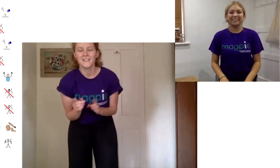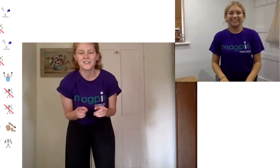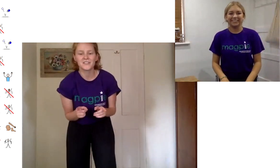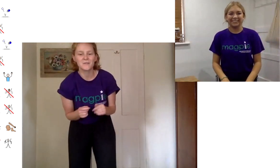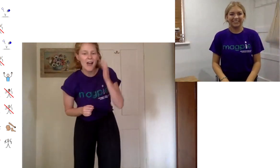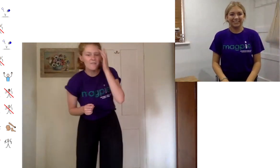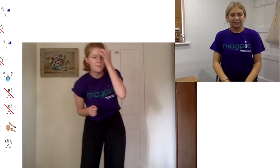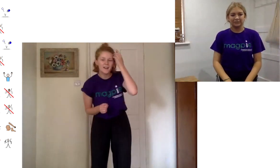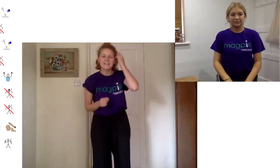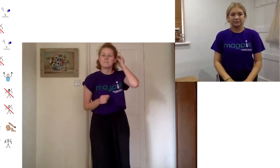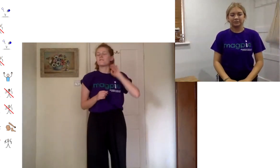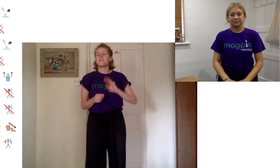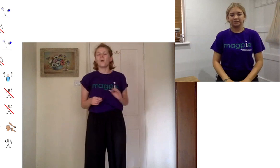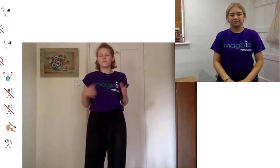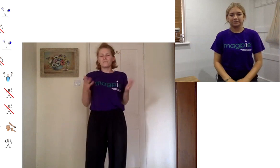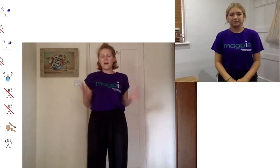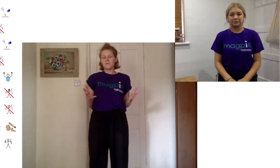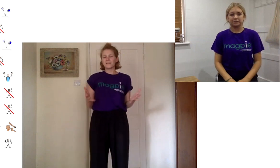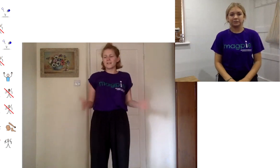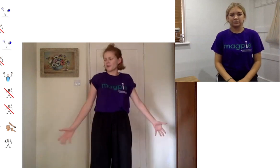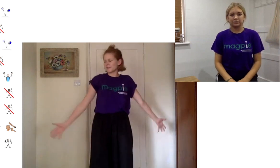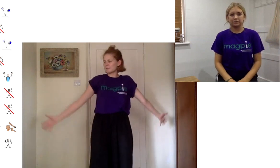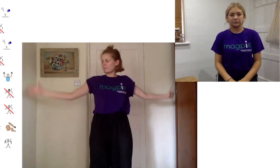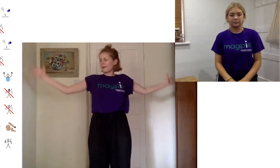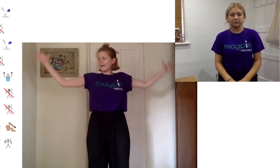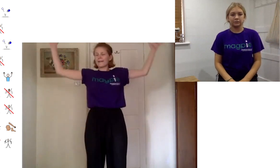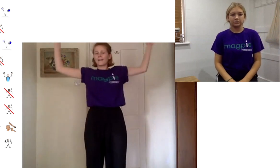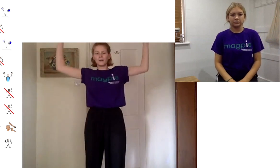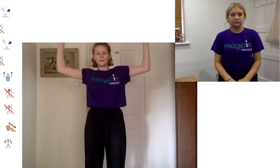you can do whatever party move you want remembering that you've got this big